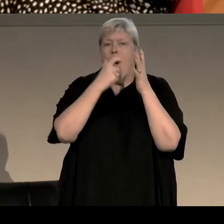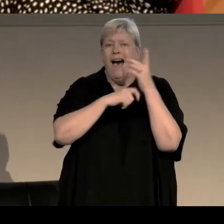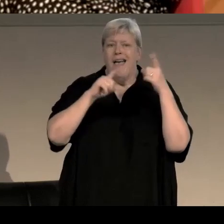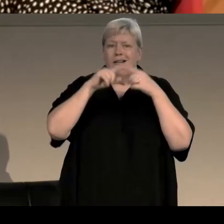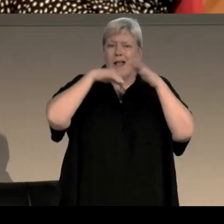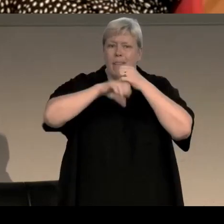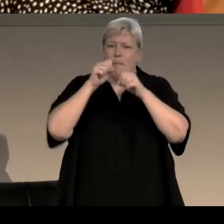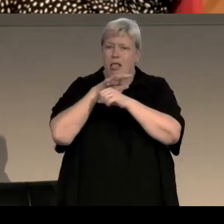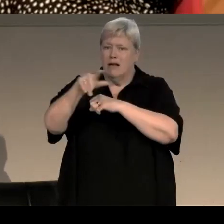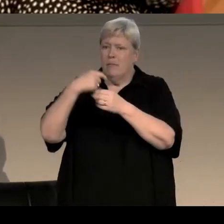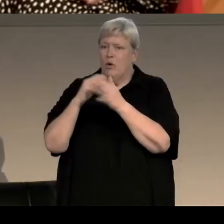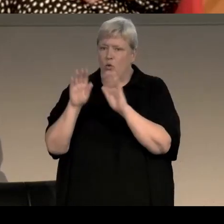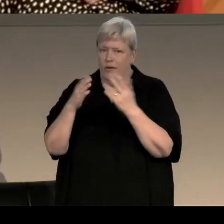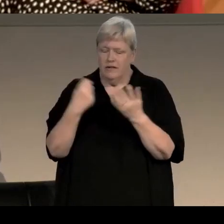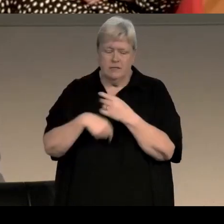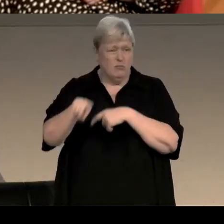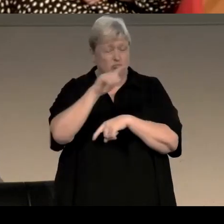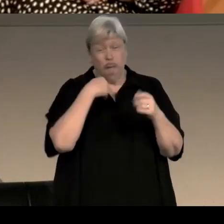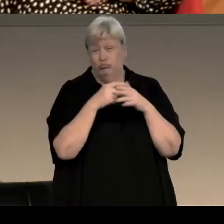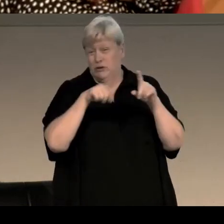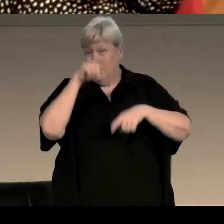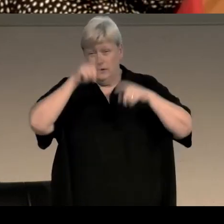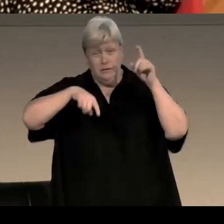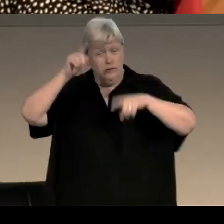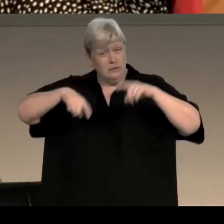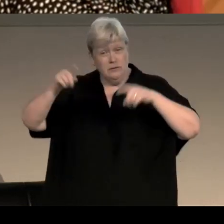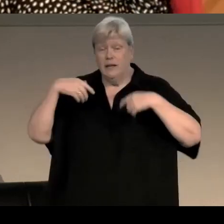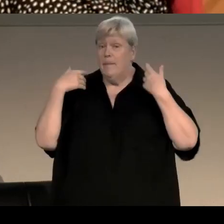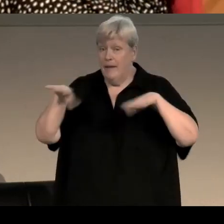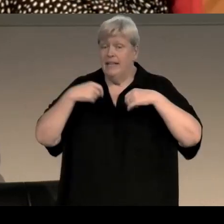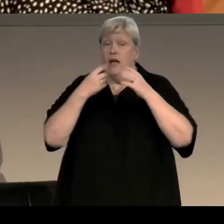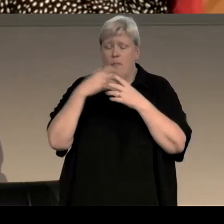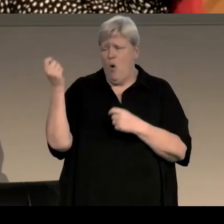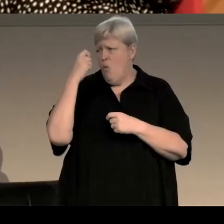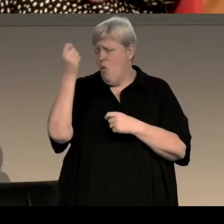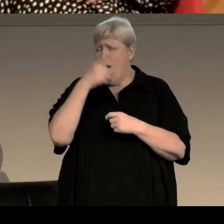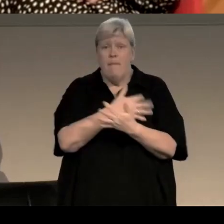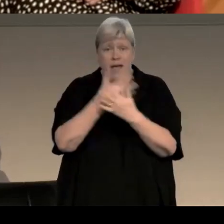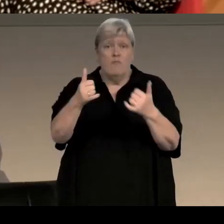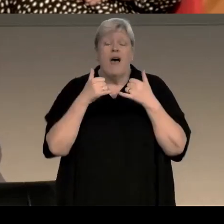but she's written across a wide range of genres and media. She's won numerous prizes and awards including the